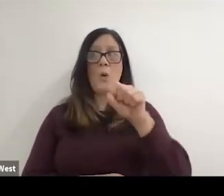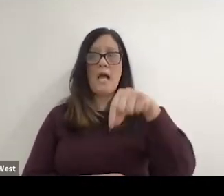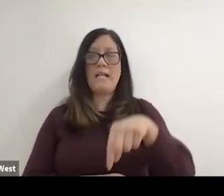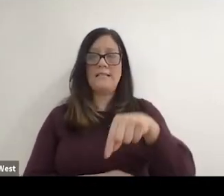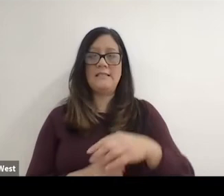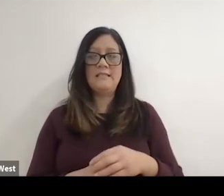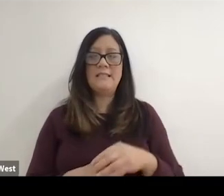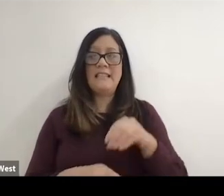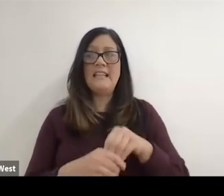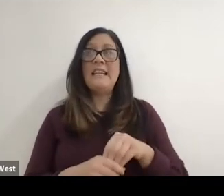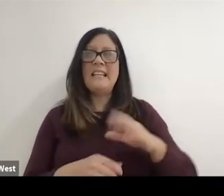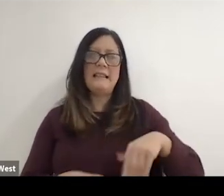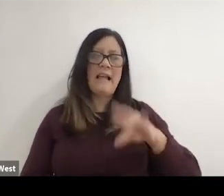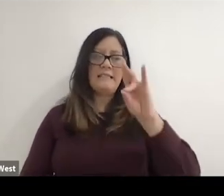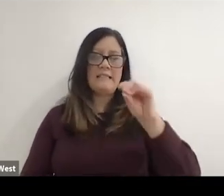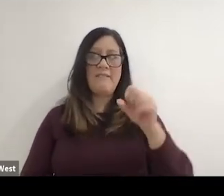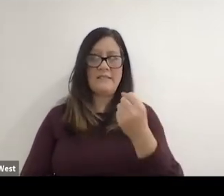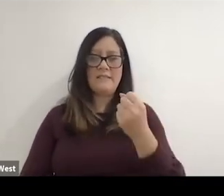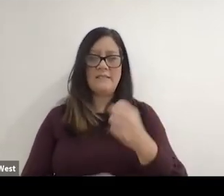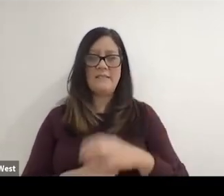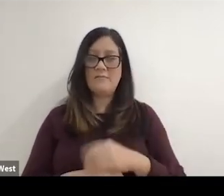in the US in the in the late 70s, right?